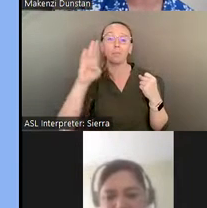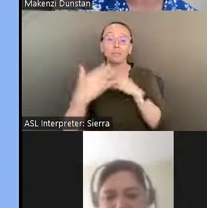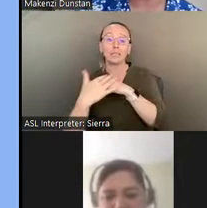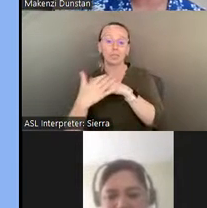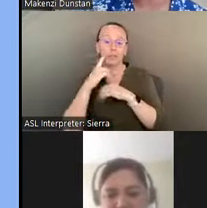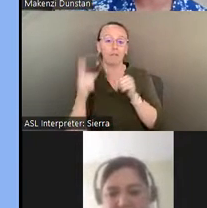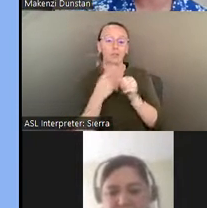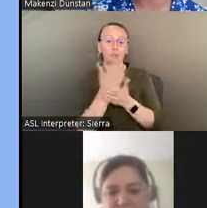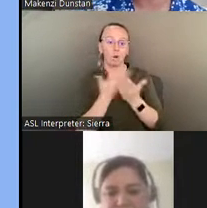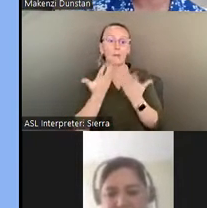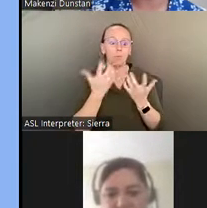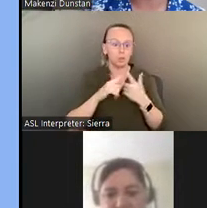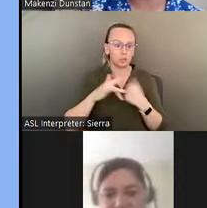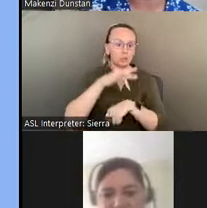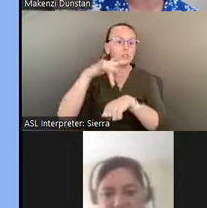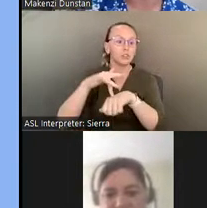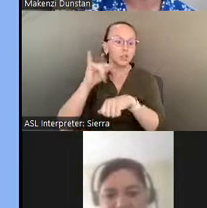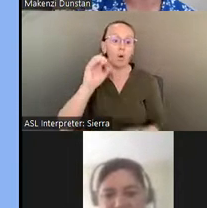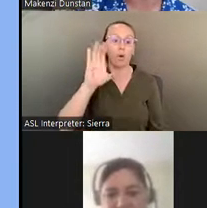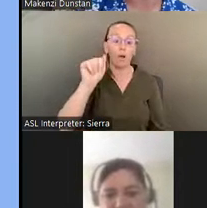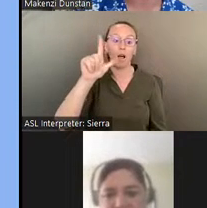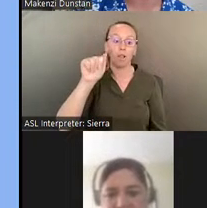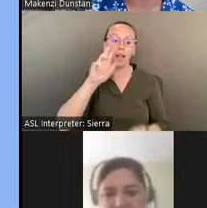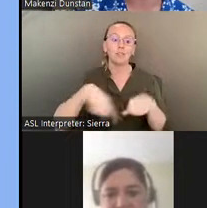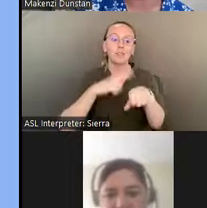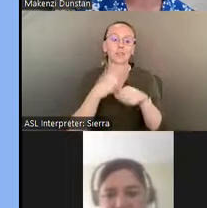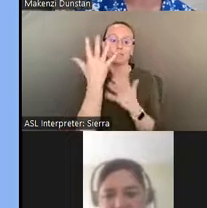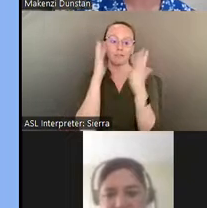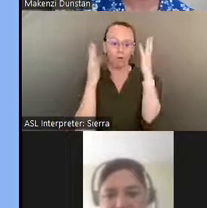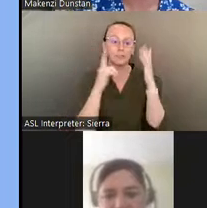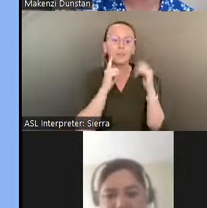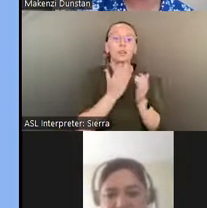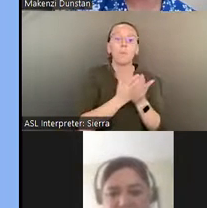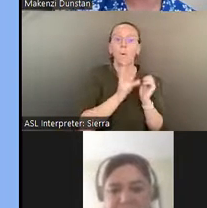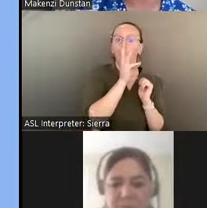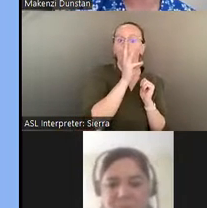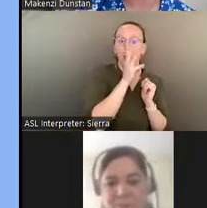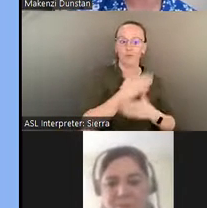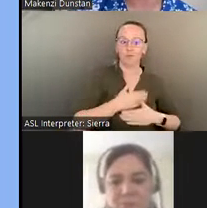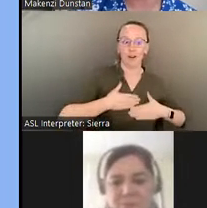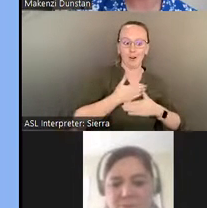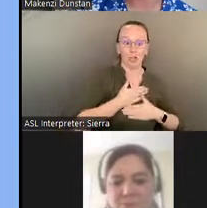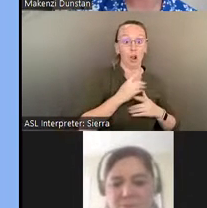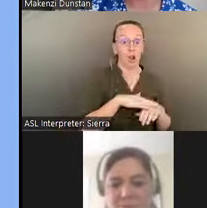to the Ocala National Forest to enjoy some water-based recreation on one or several of